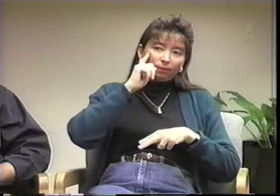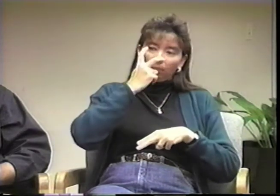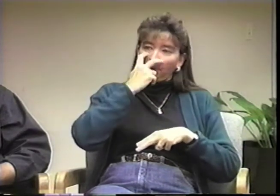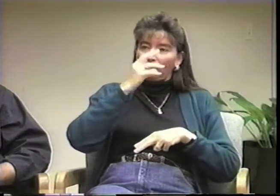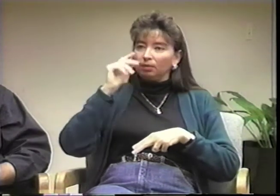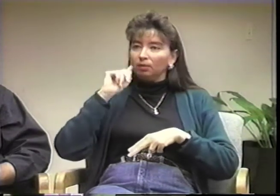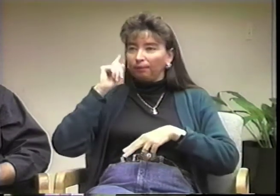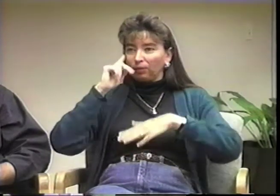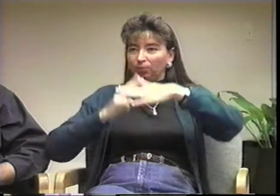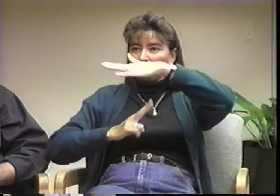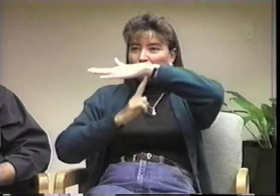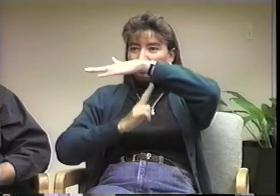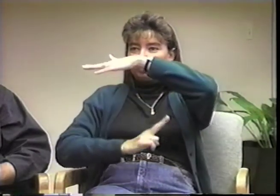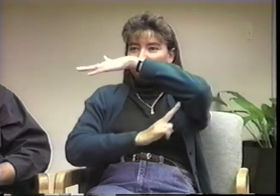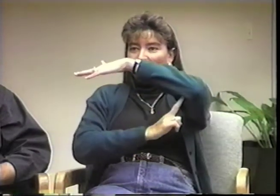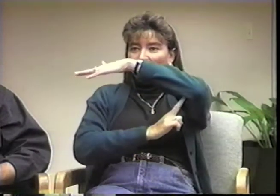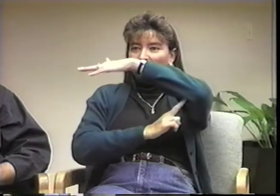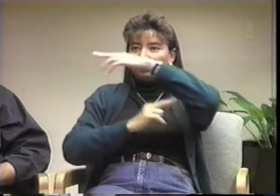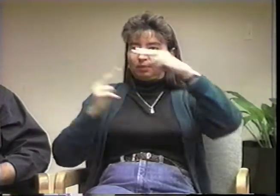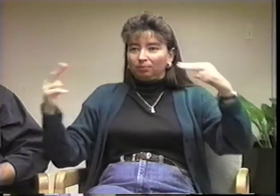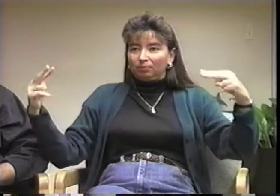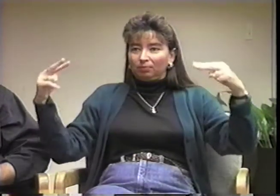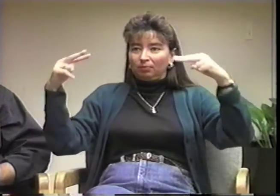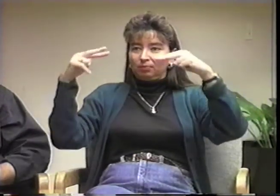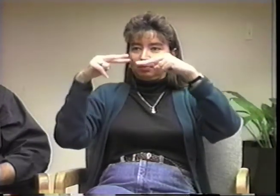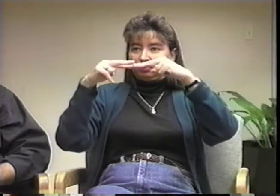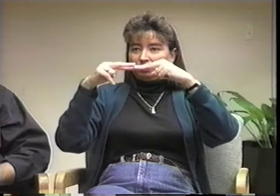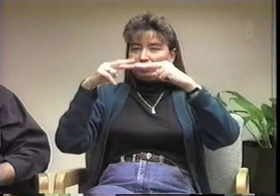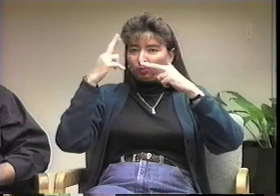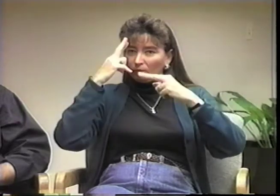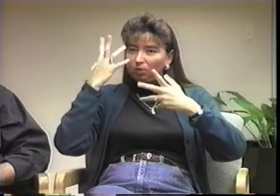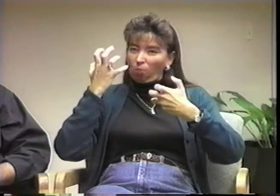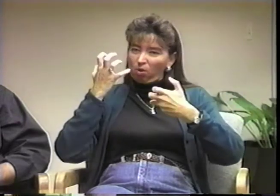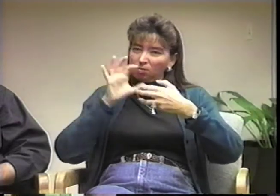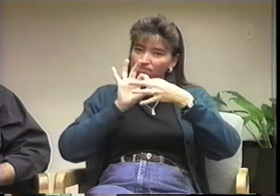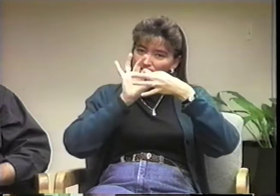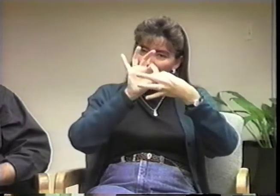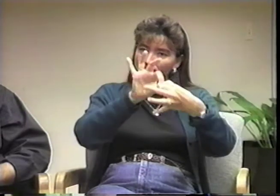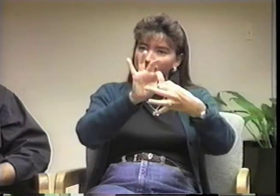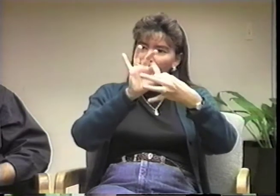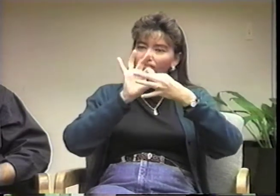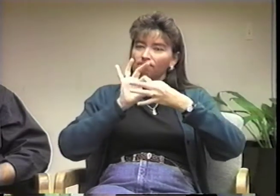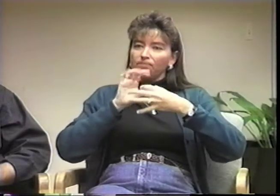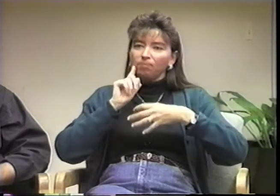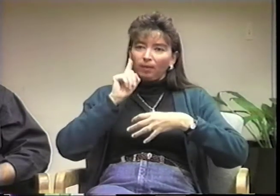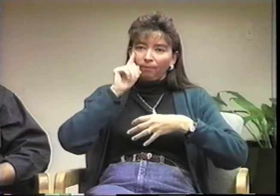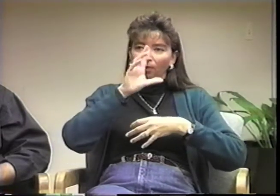"the DeafBlind and Deaf Bridge" with the goal of developing a rapport between the two communities,